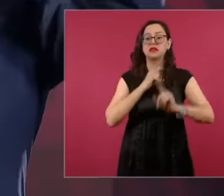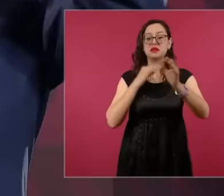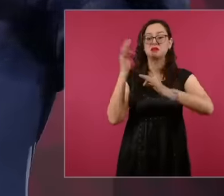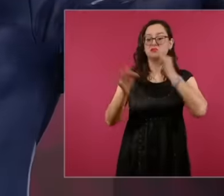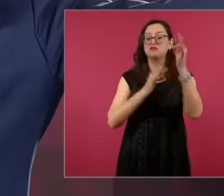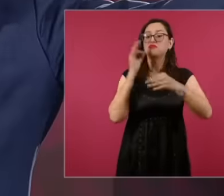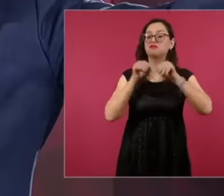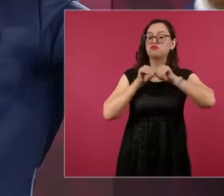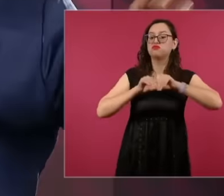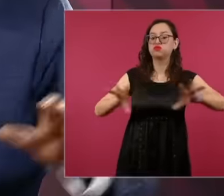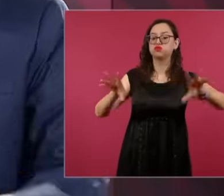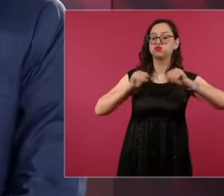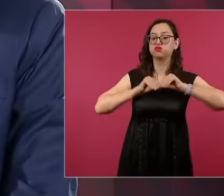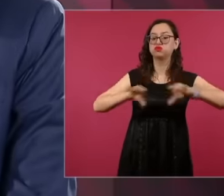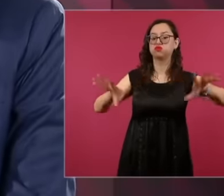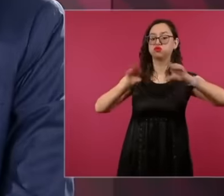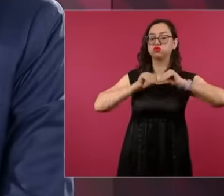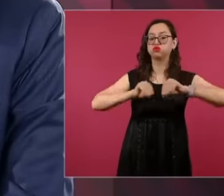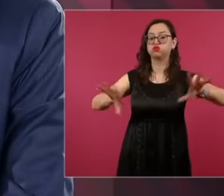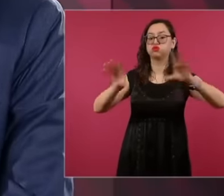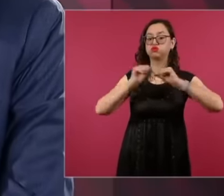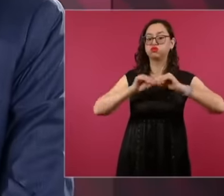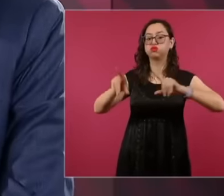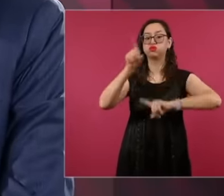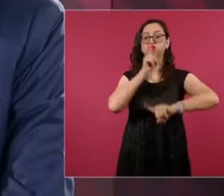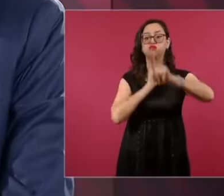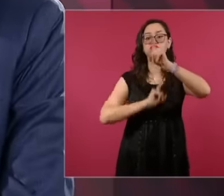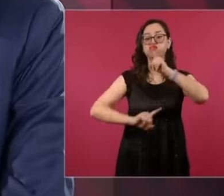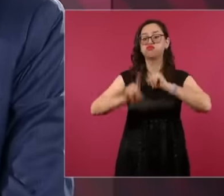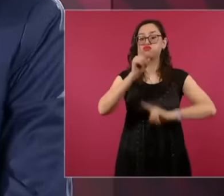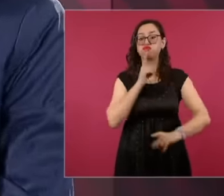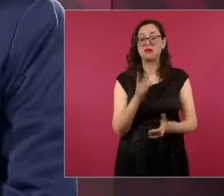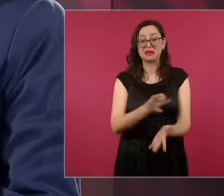exceptions yesterday we talked